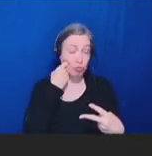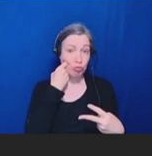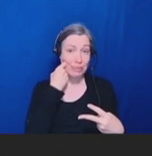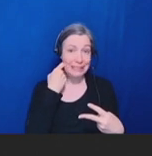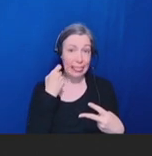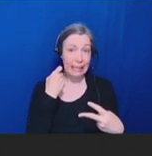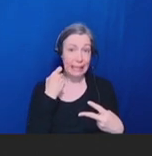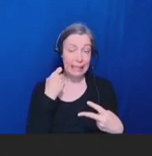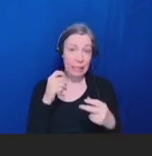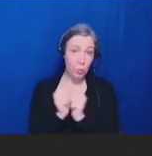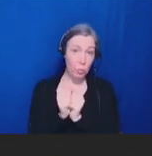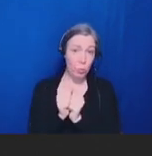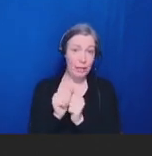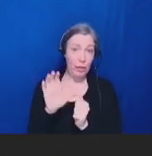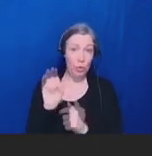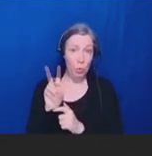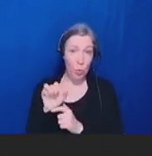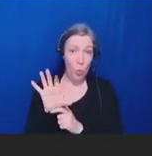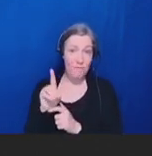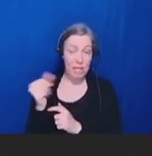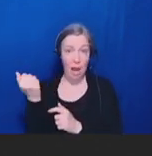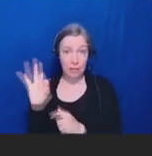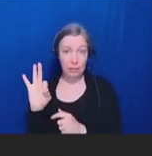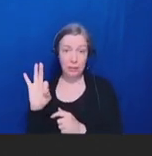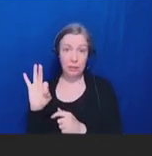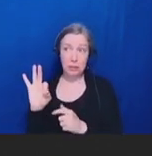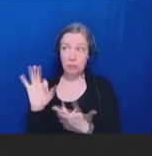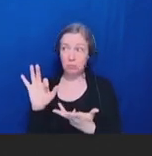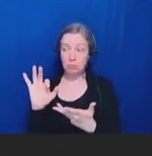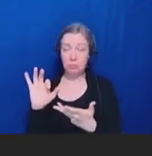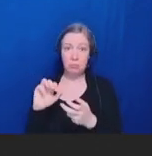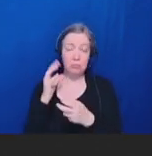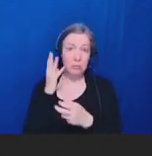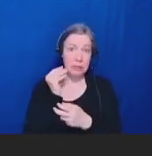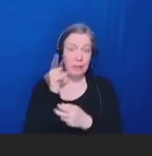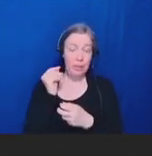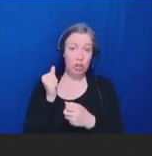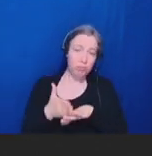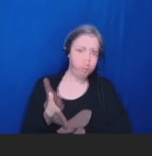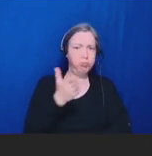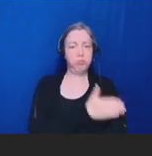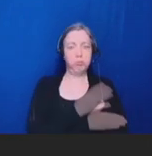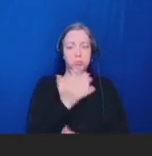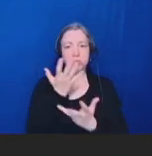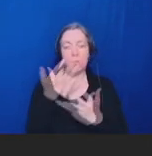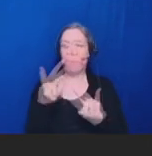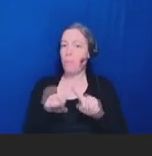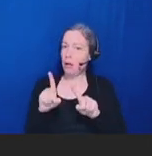pandemic but need to continue to work forward on. So, that's comment one.